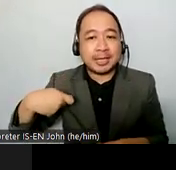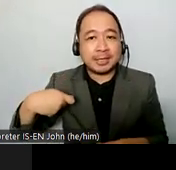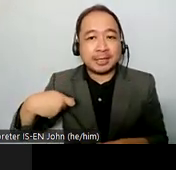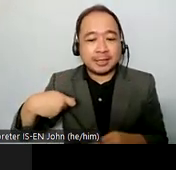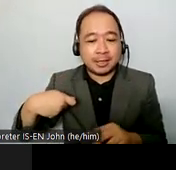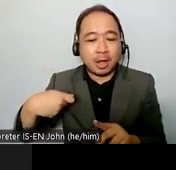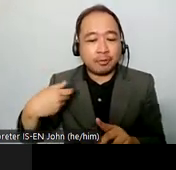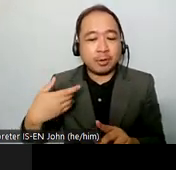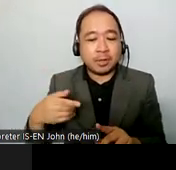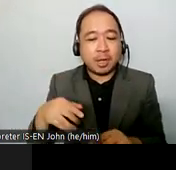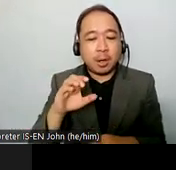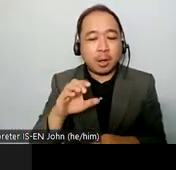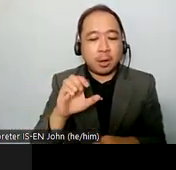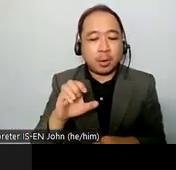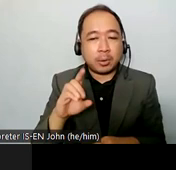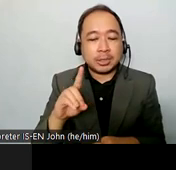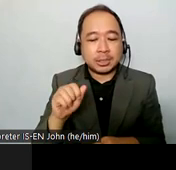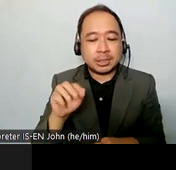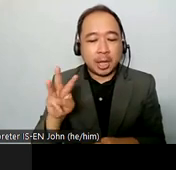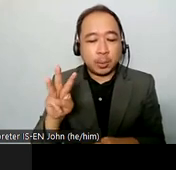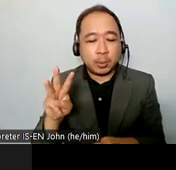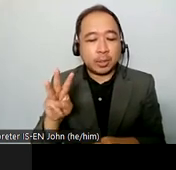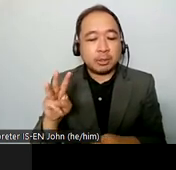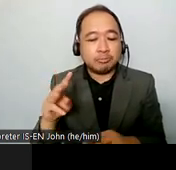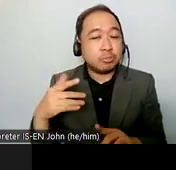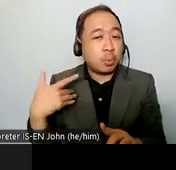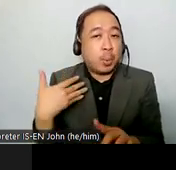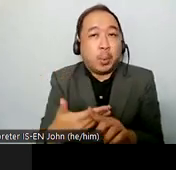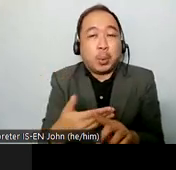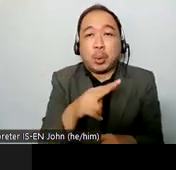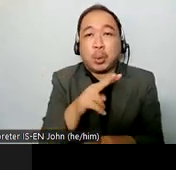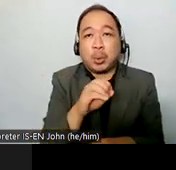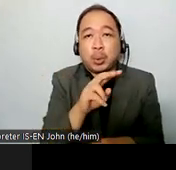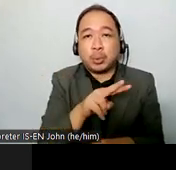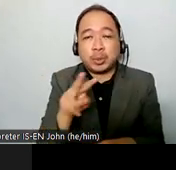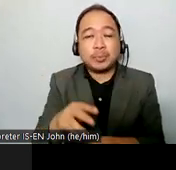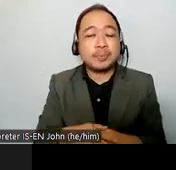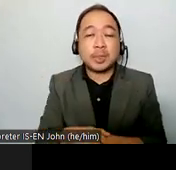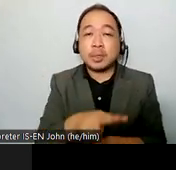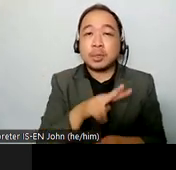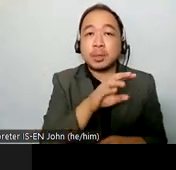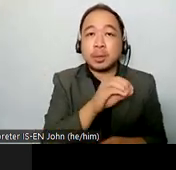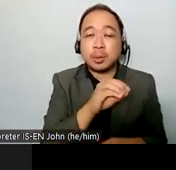and before that from 2009 until 2016 he was a member of the un committee on the rights